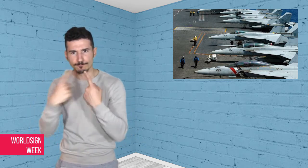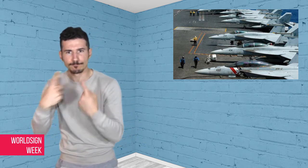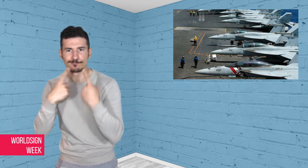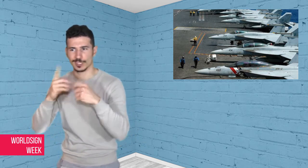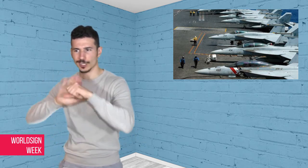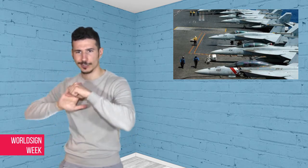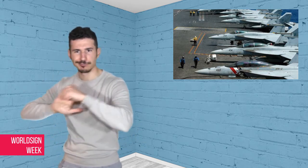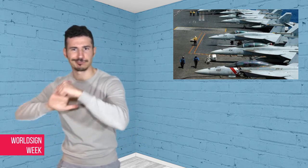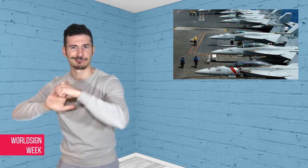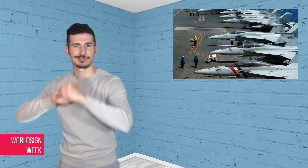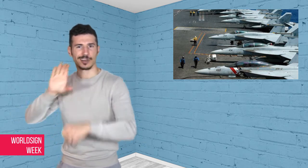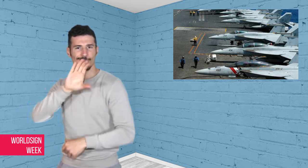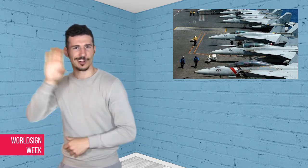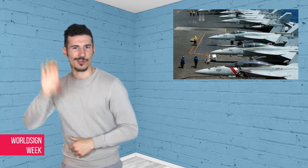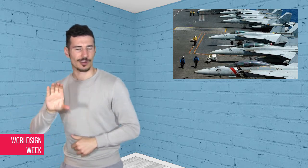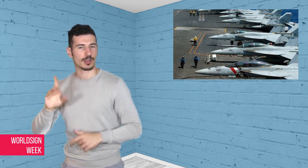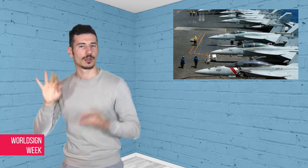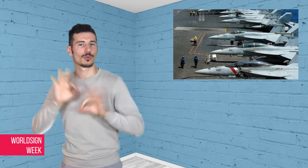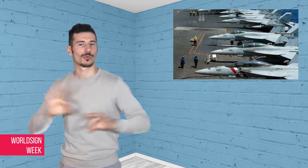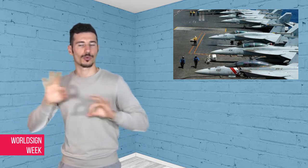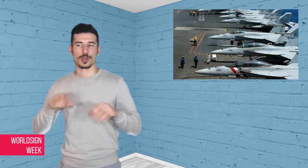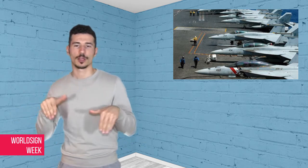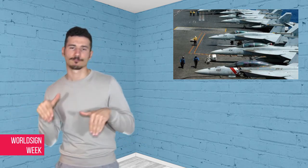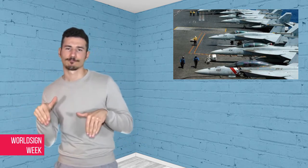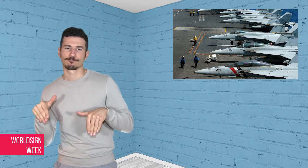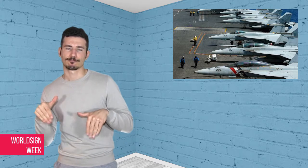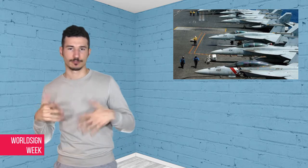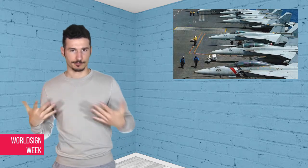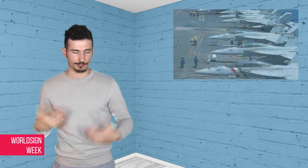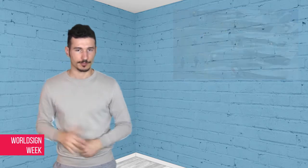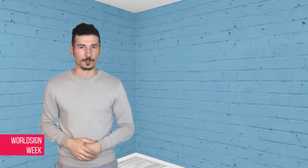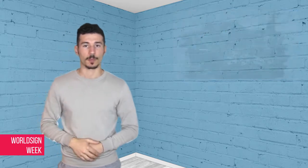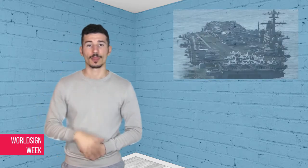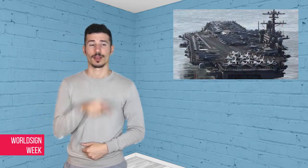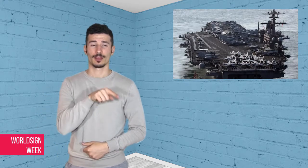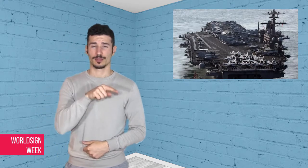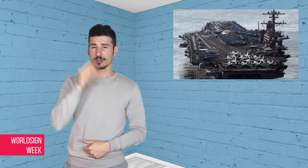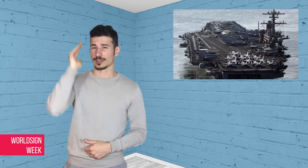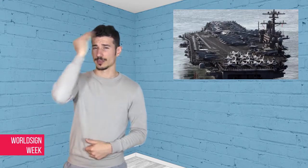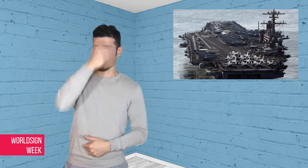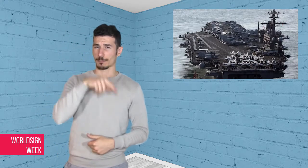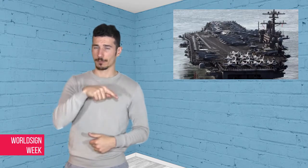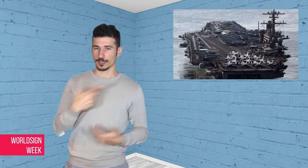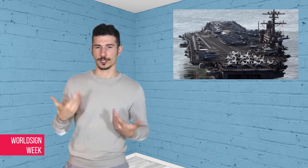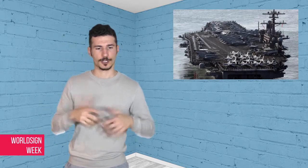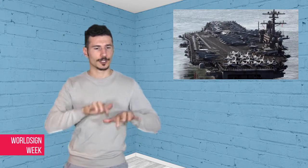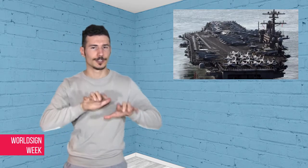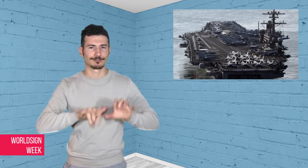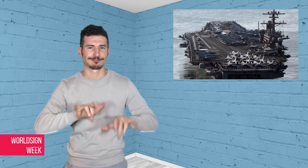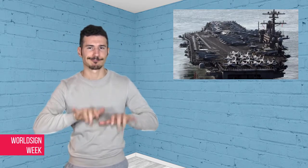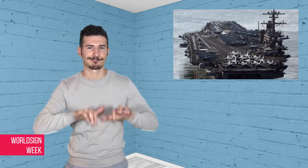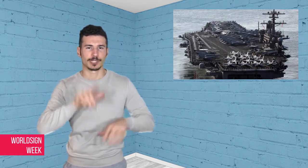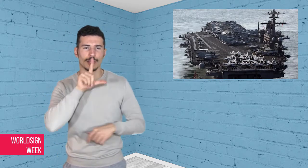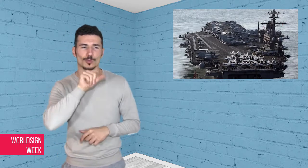North Korea but he recently declared on Twitter that he offered China a deal -